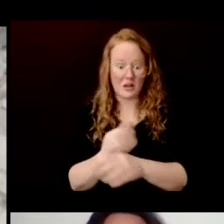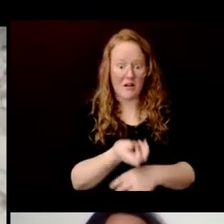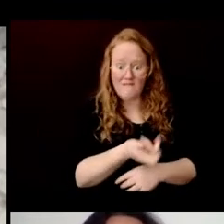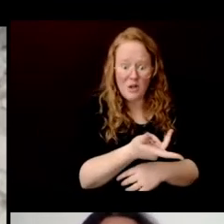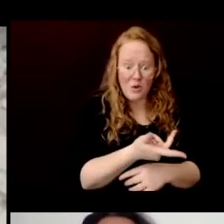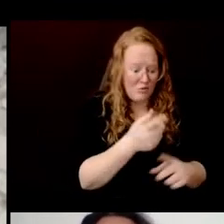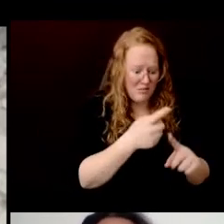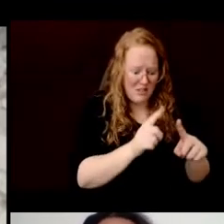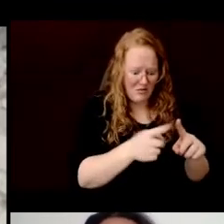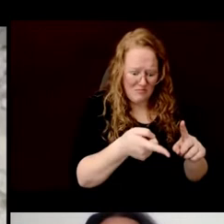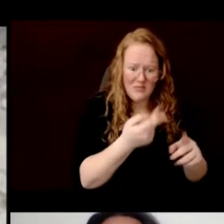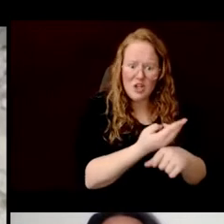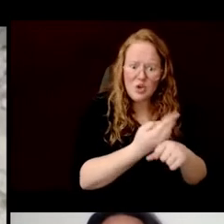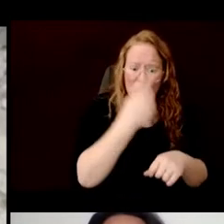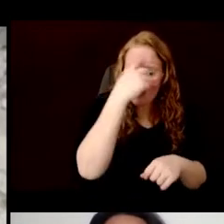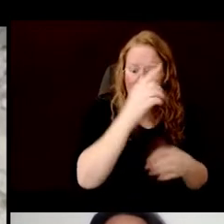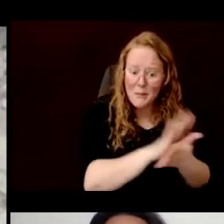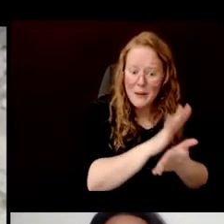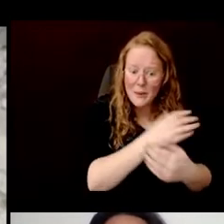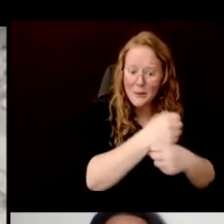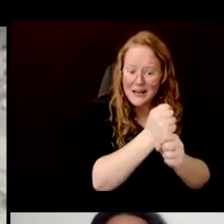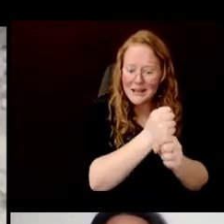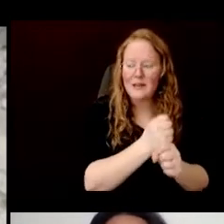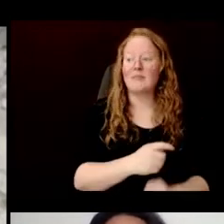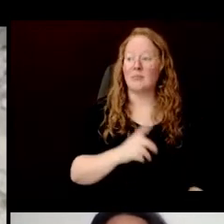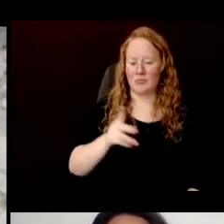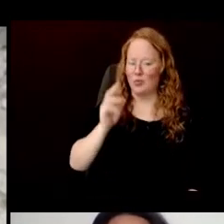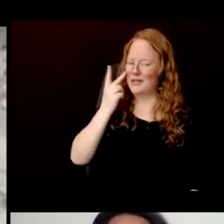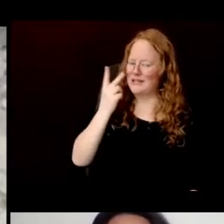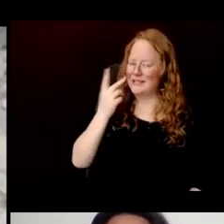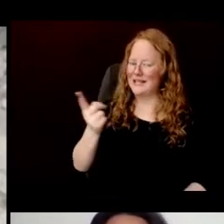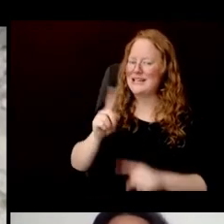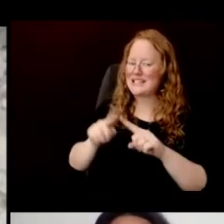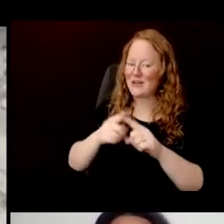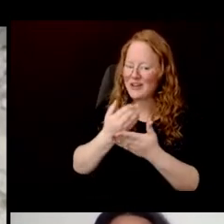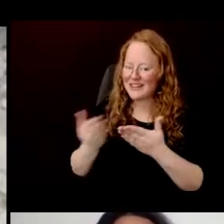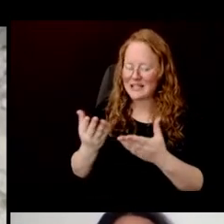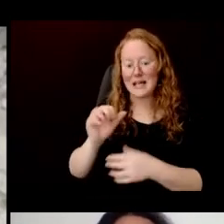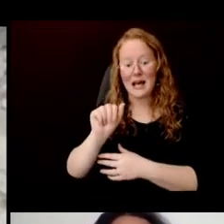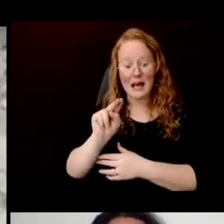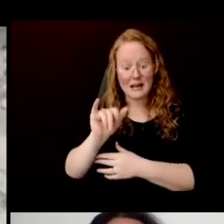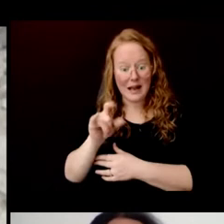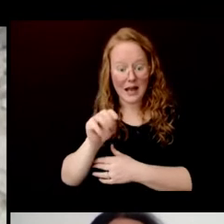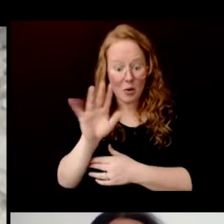One hint we can get is by looking at the anatomy and by processing the plants.